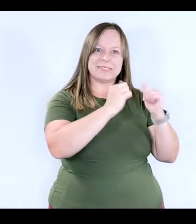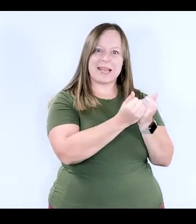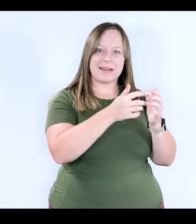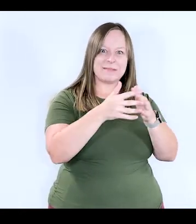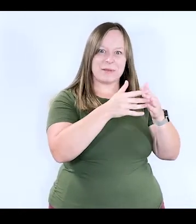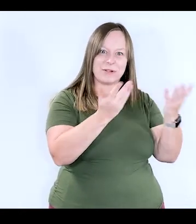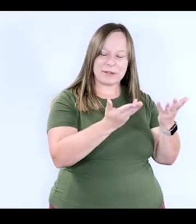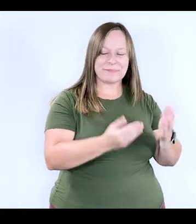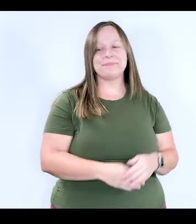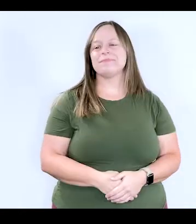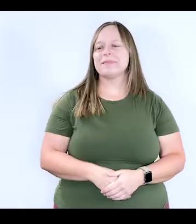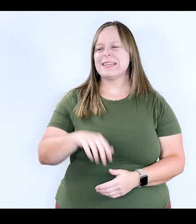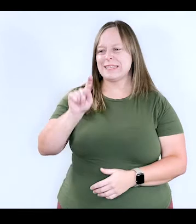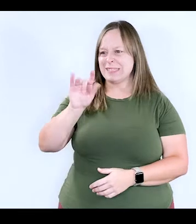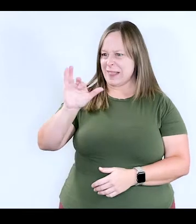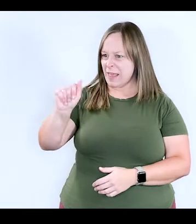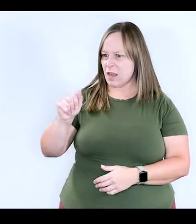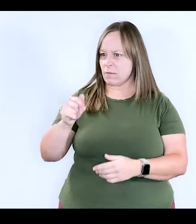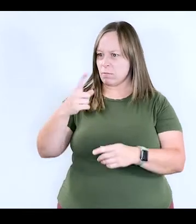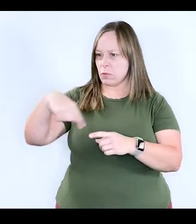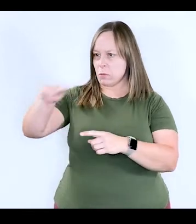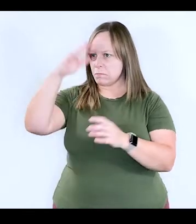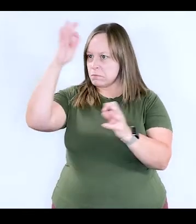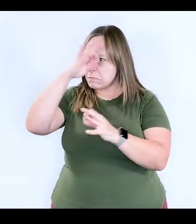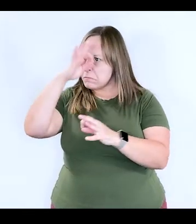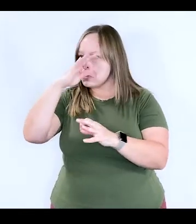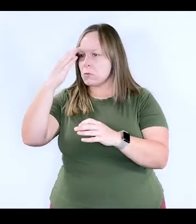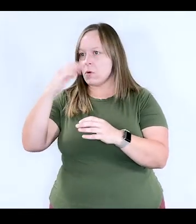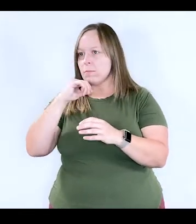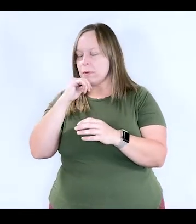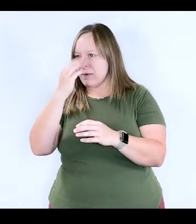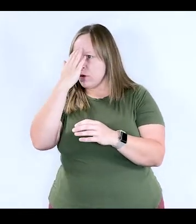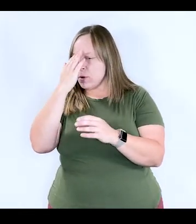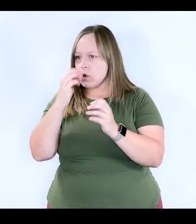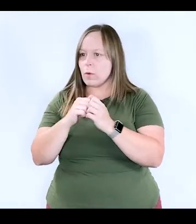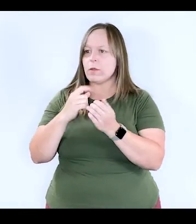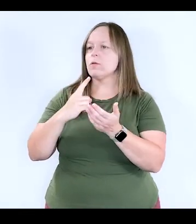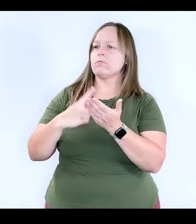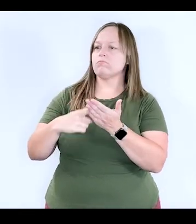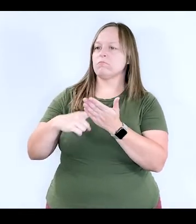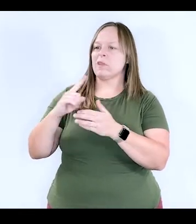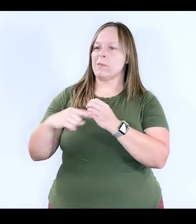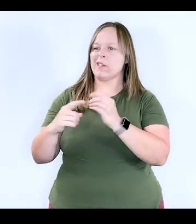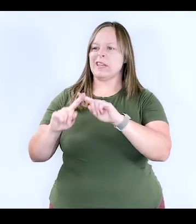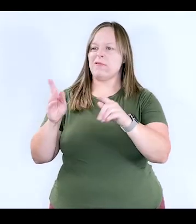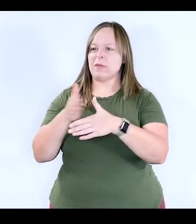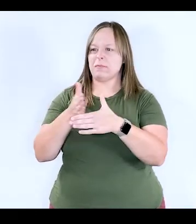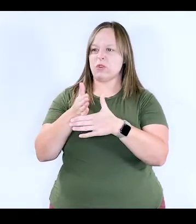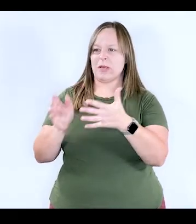And Talia, for those who don't know or maybe are unfamiliar with, let's talk about the differences